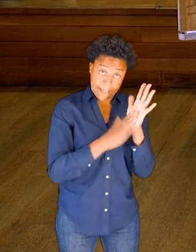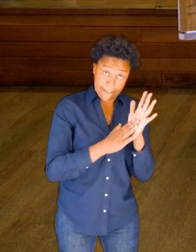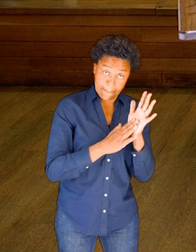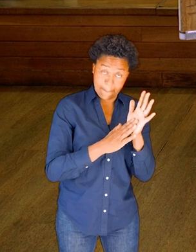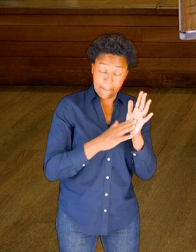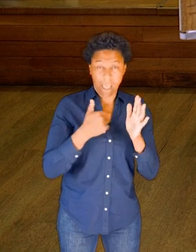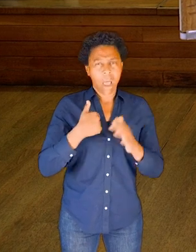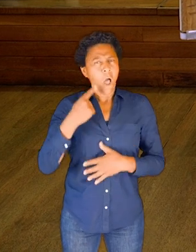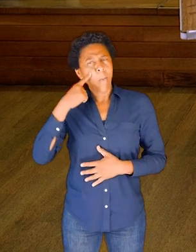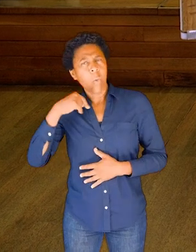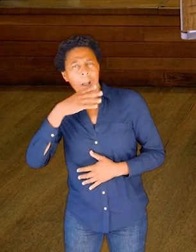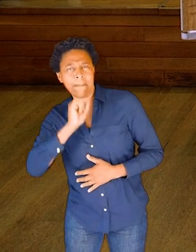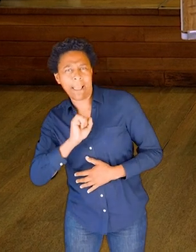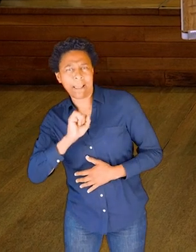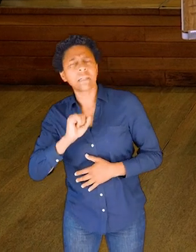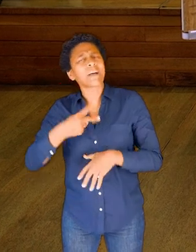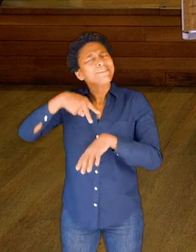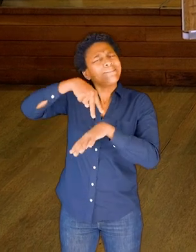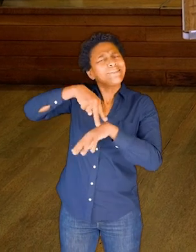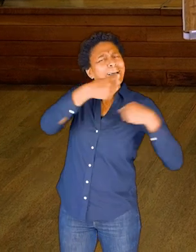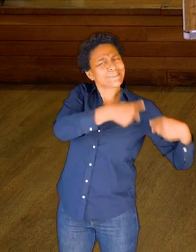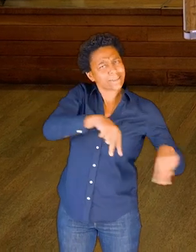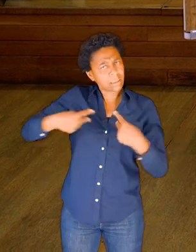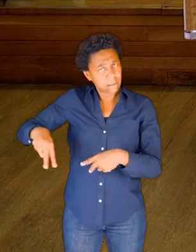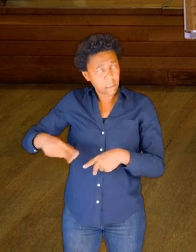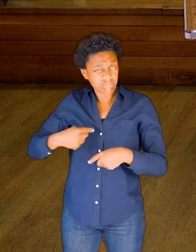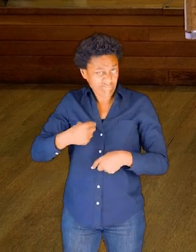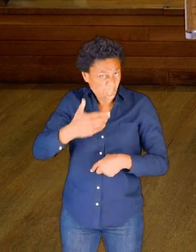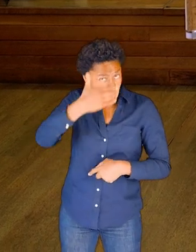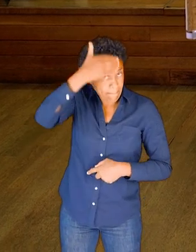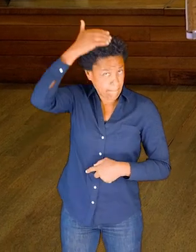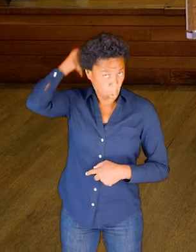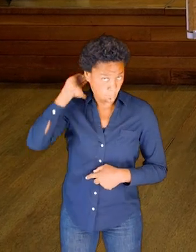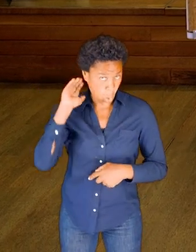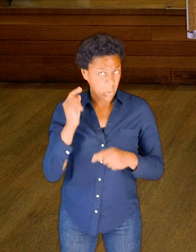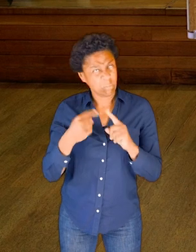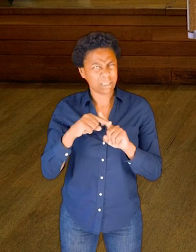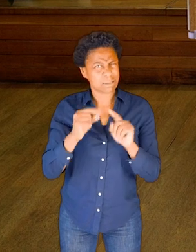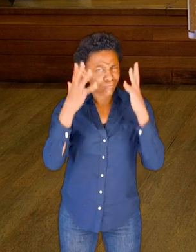I'm bald with quite a bit of hair, including a bushy beard.